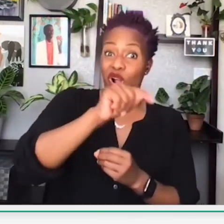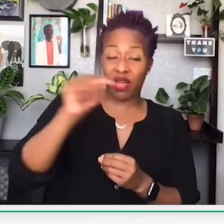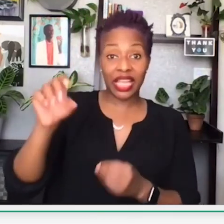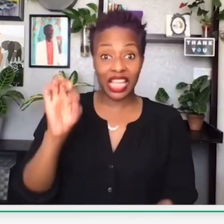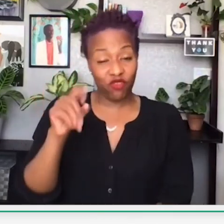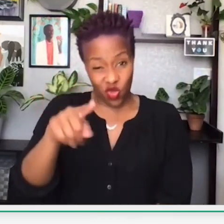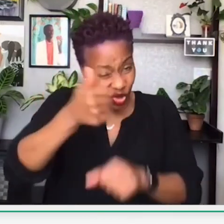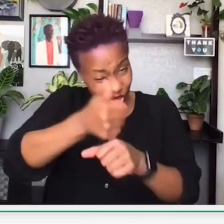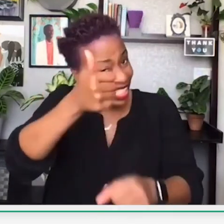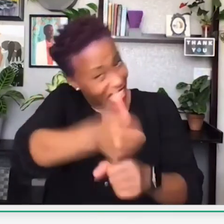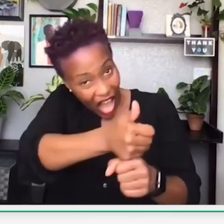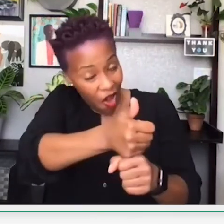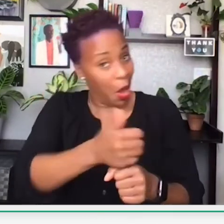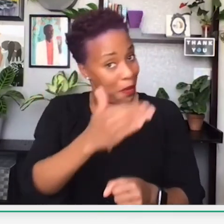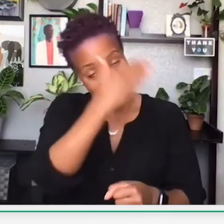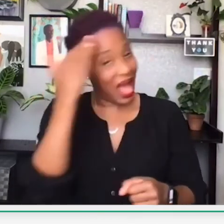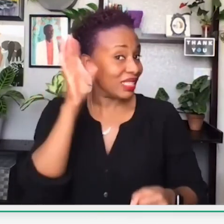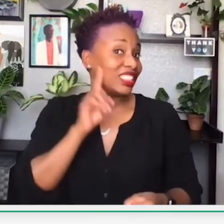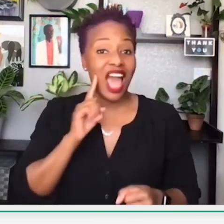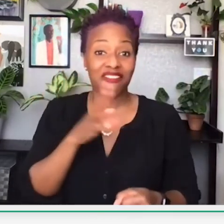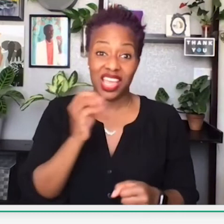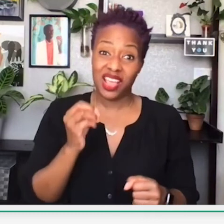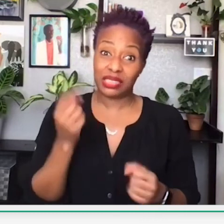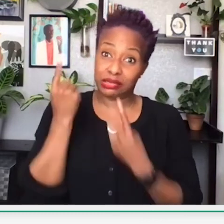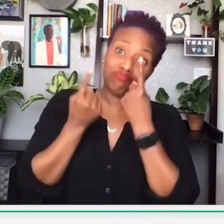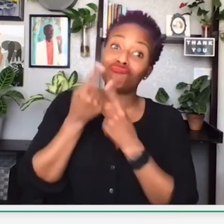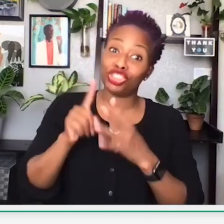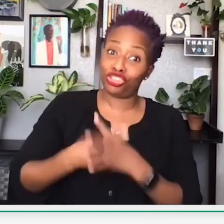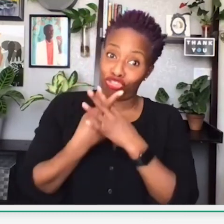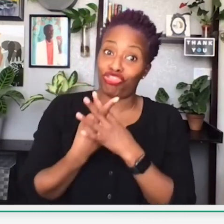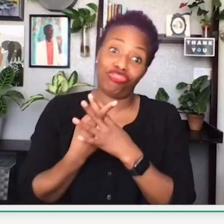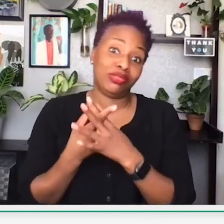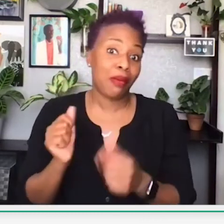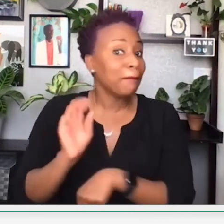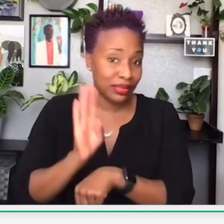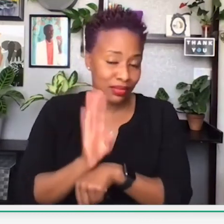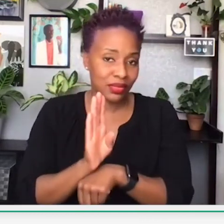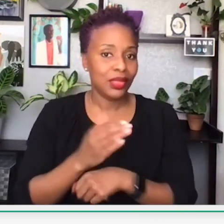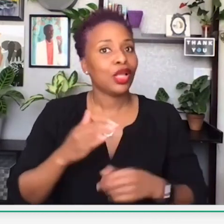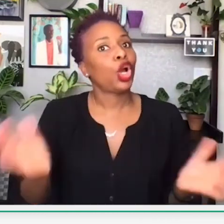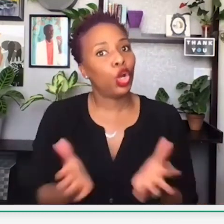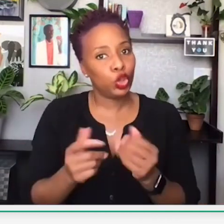on BDC, the Black Deaf Center. So if you, as a black deaf individual,